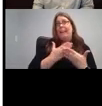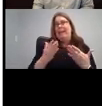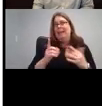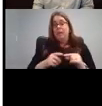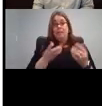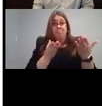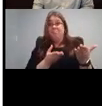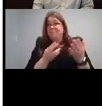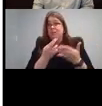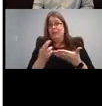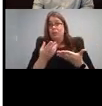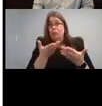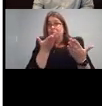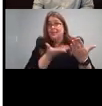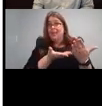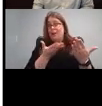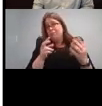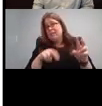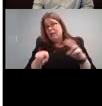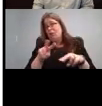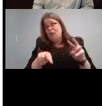I just got back from other educator